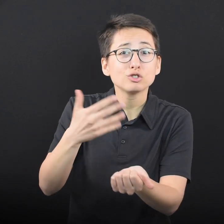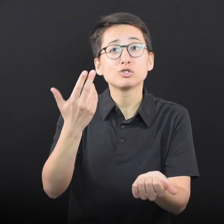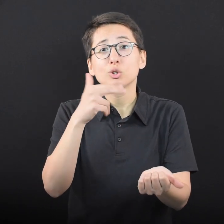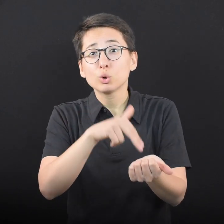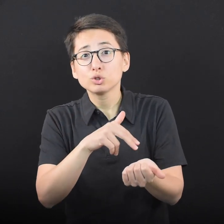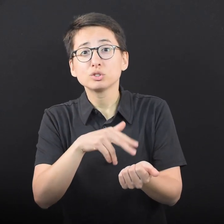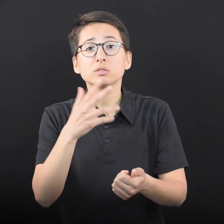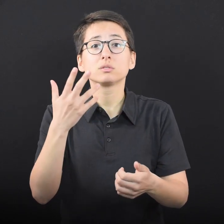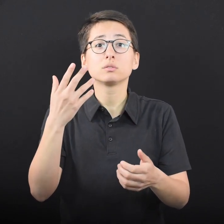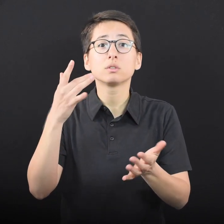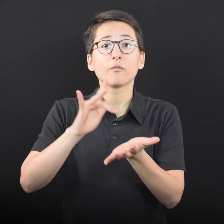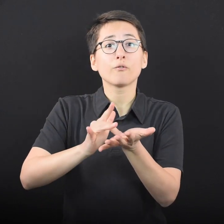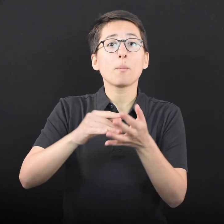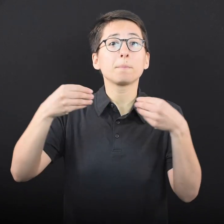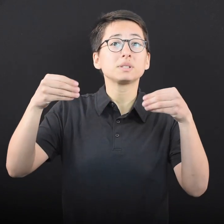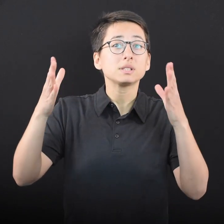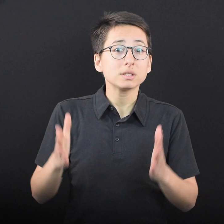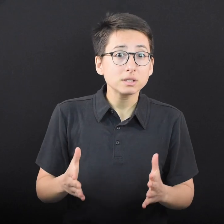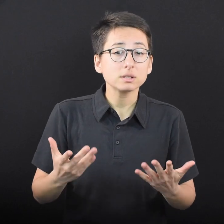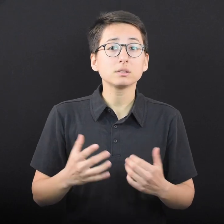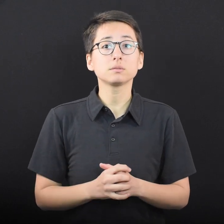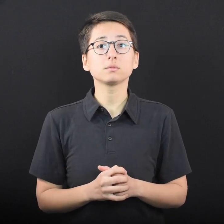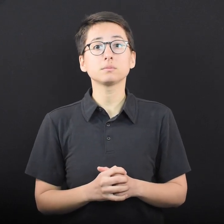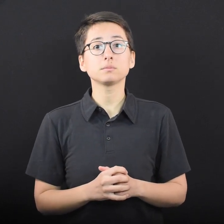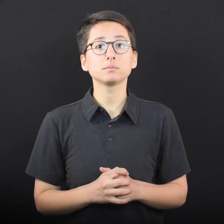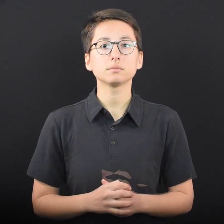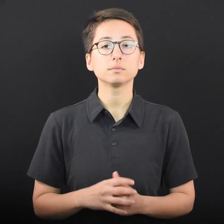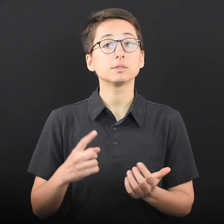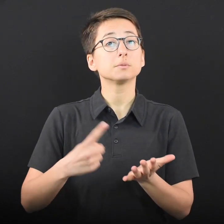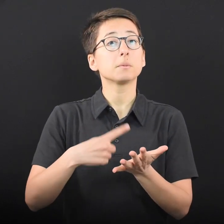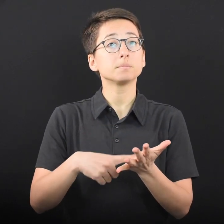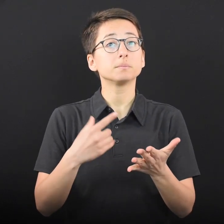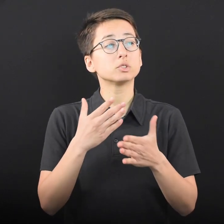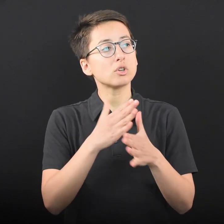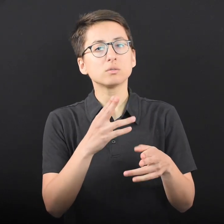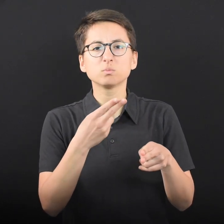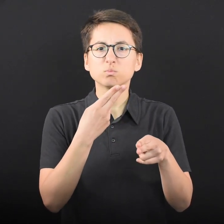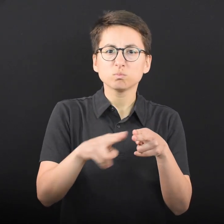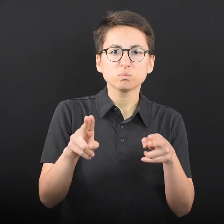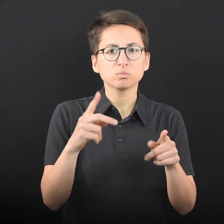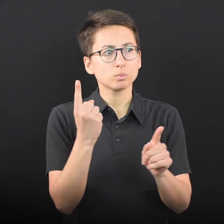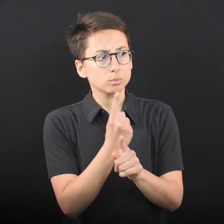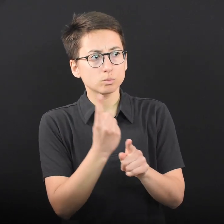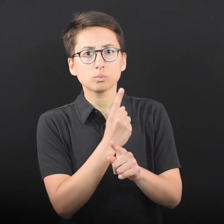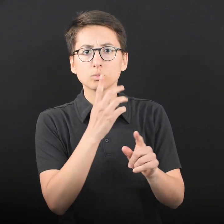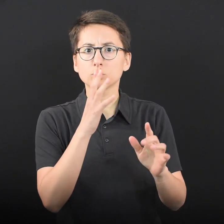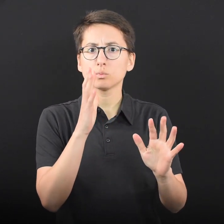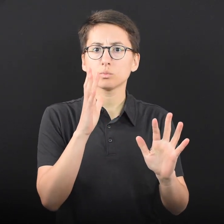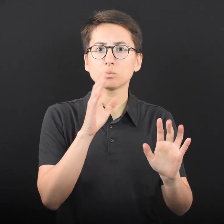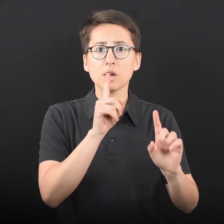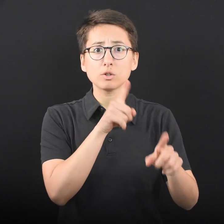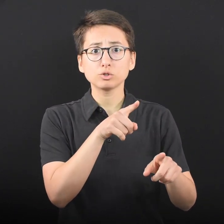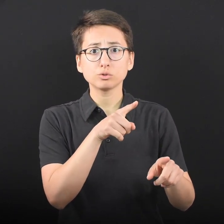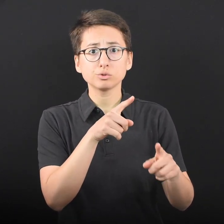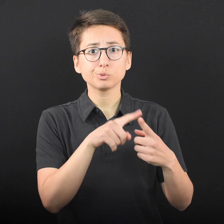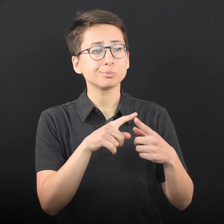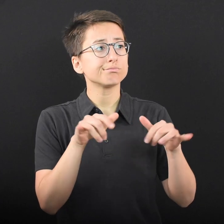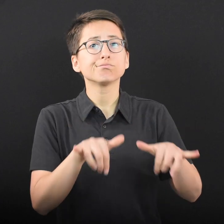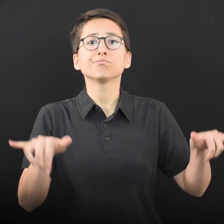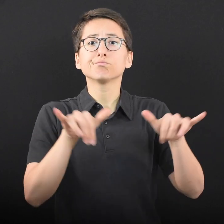doctor, nurse, or pharmacist. Sometimes, sharing quick, accurate answers to common concerns your